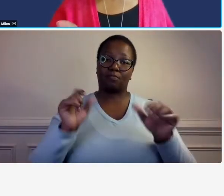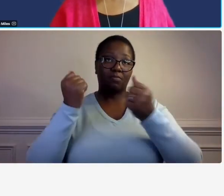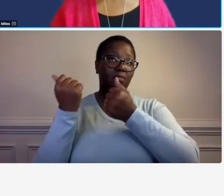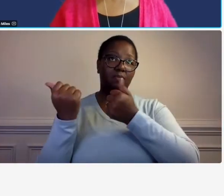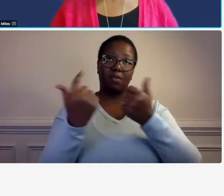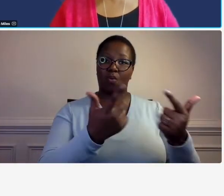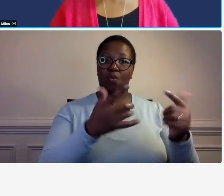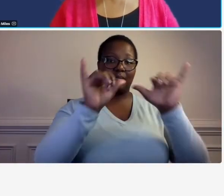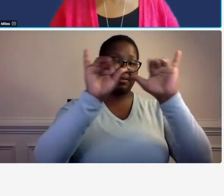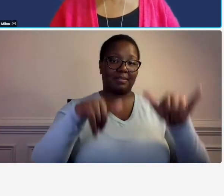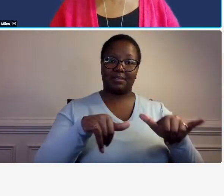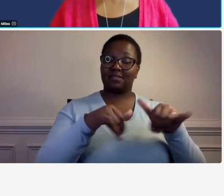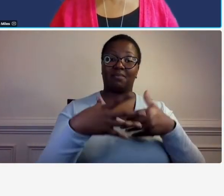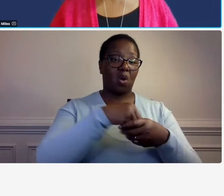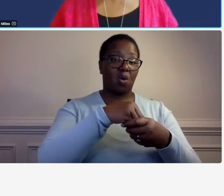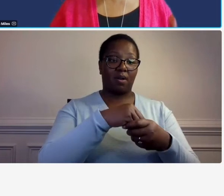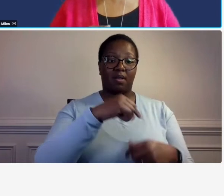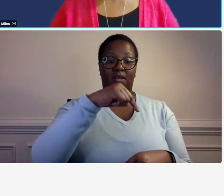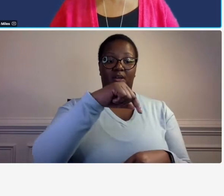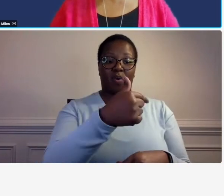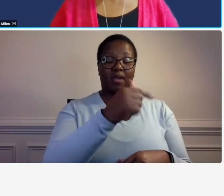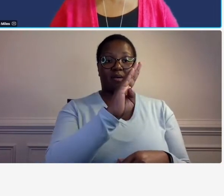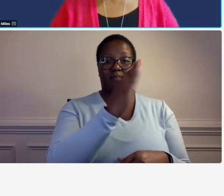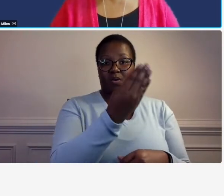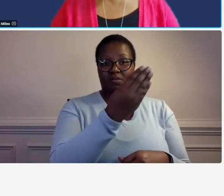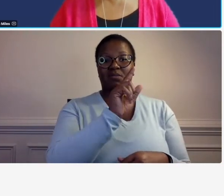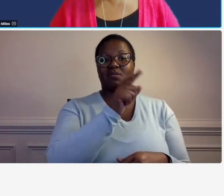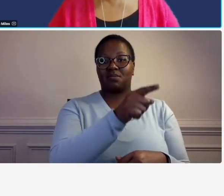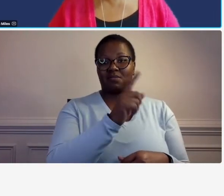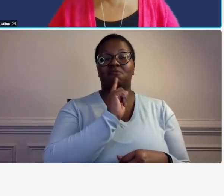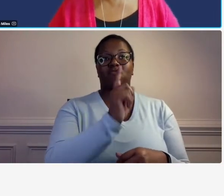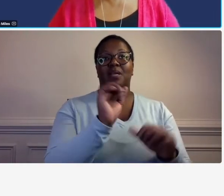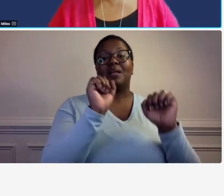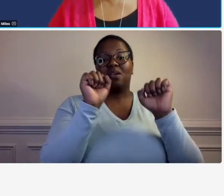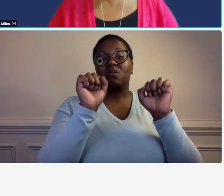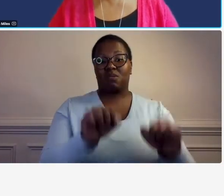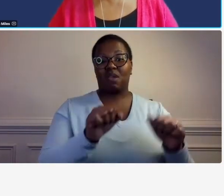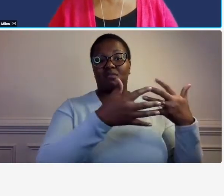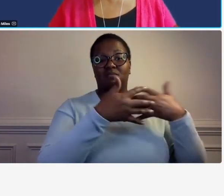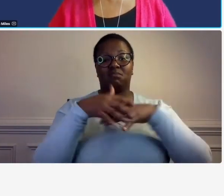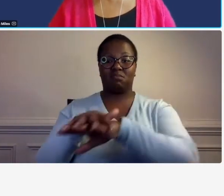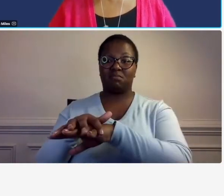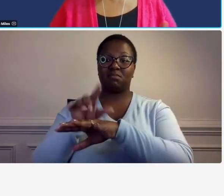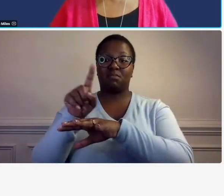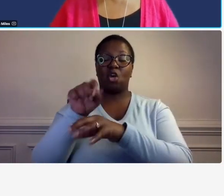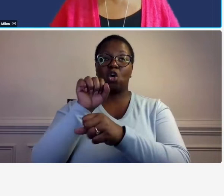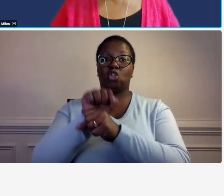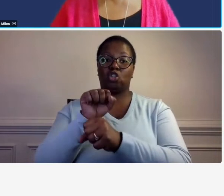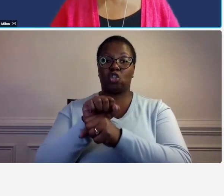quickbooks um does you know you can integrate um you can job cost and you can integrate um some